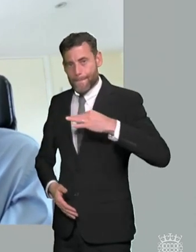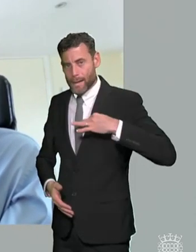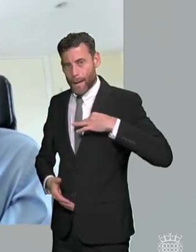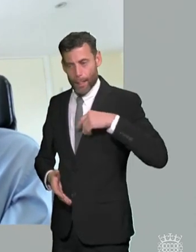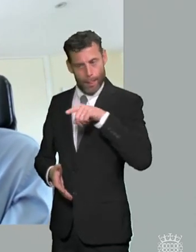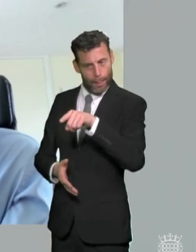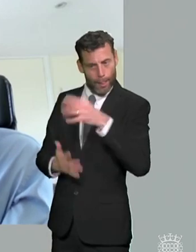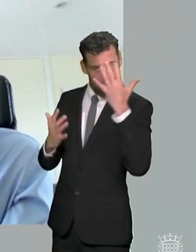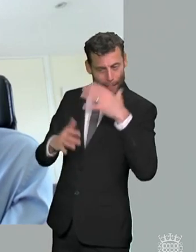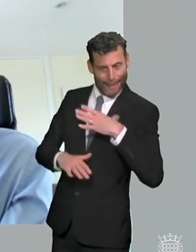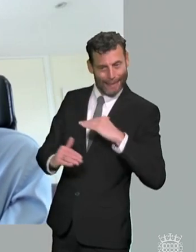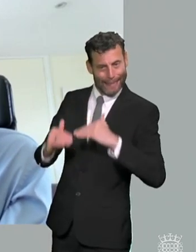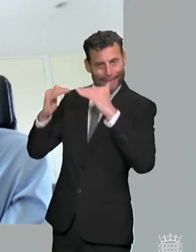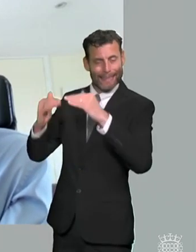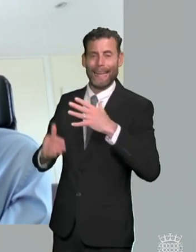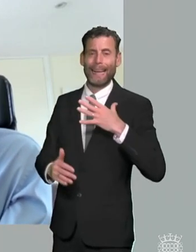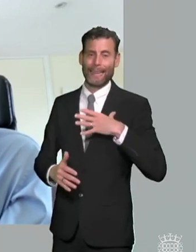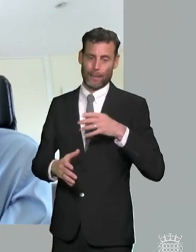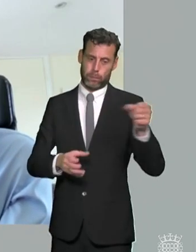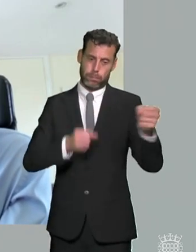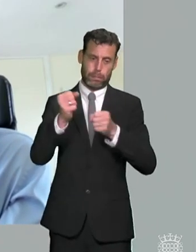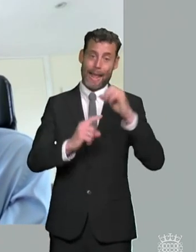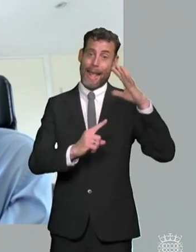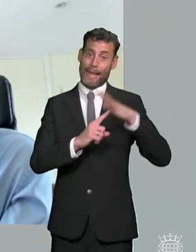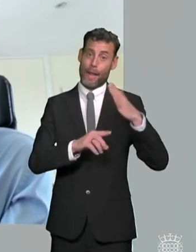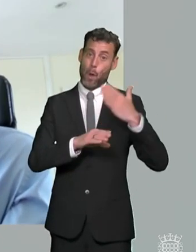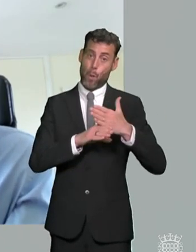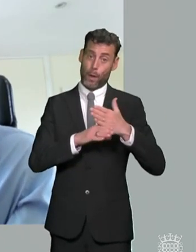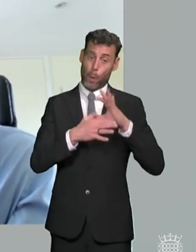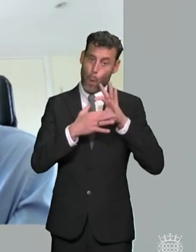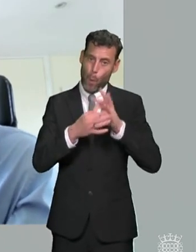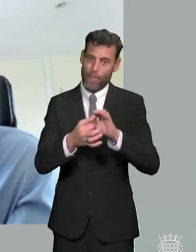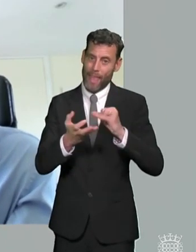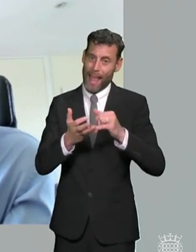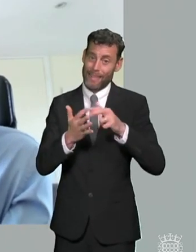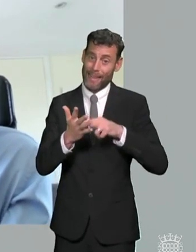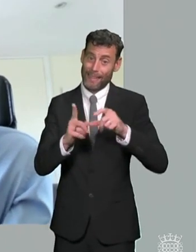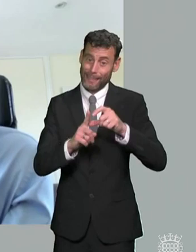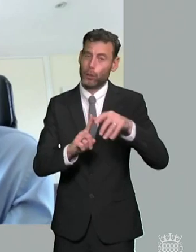case to be made for key working for those with the most complex sc nd and social needs which is where